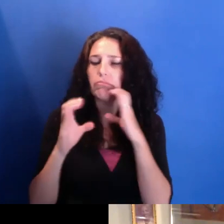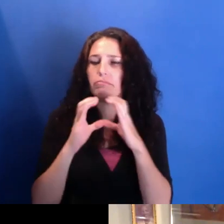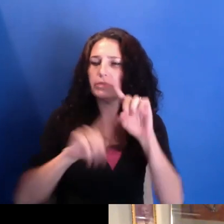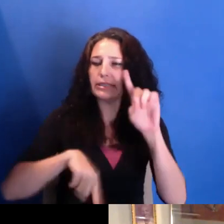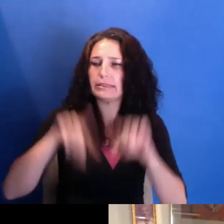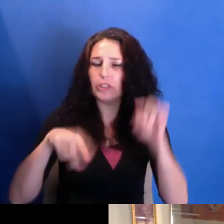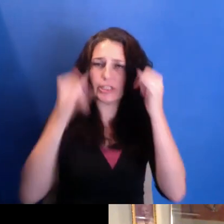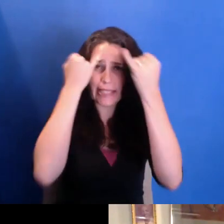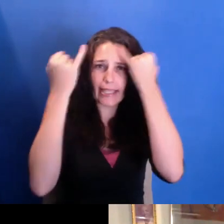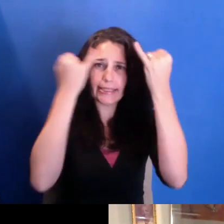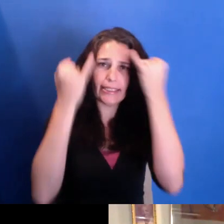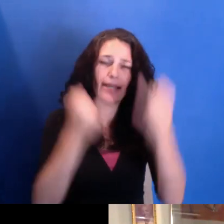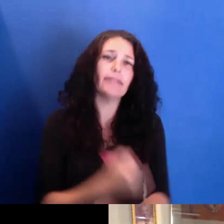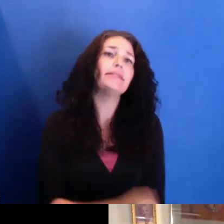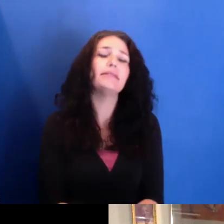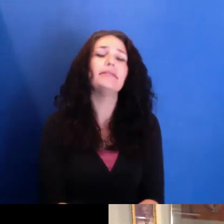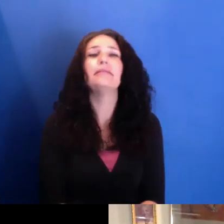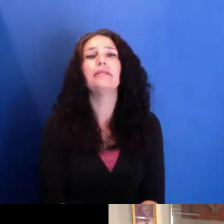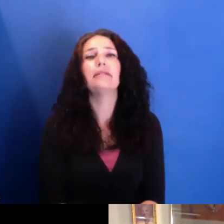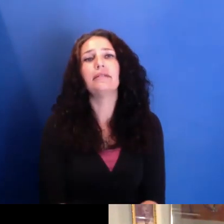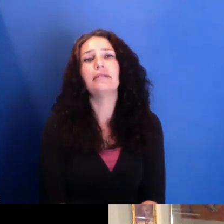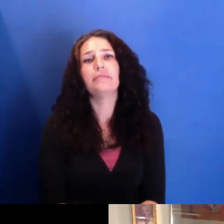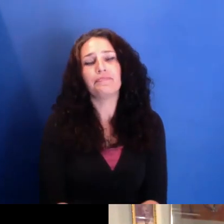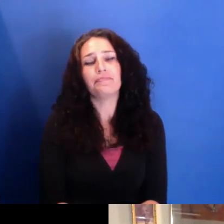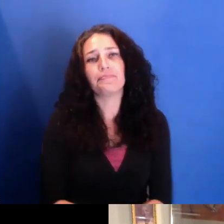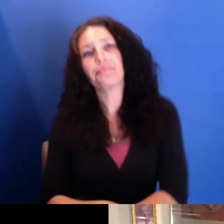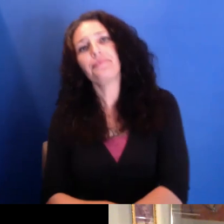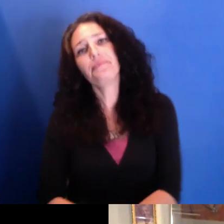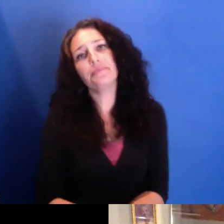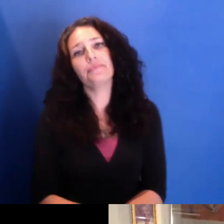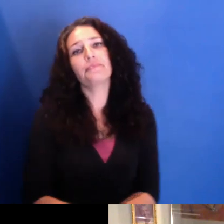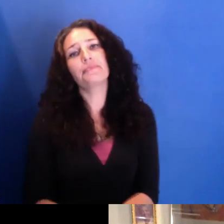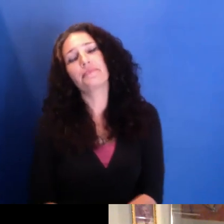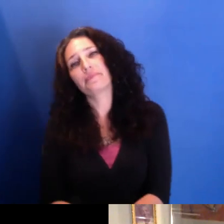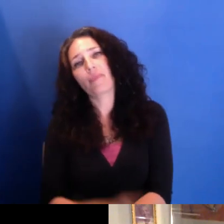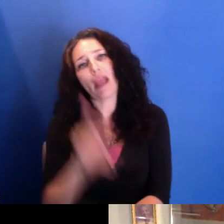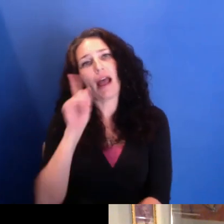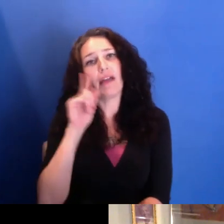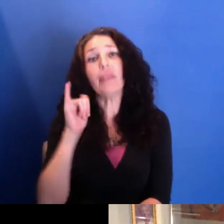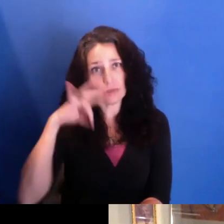And I actually thought that there were advantages to what I'll call time-based, you